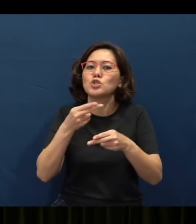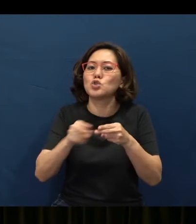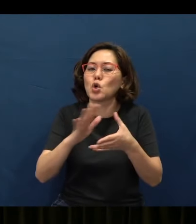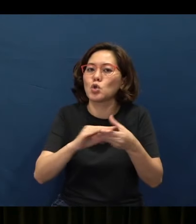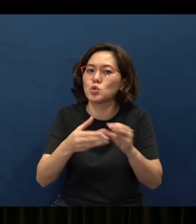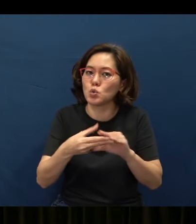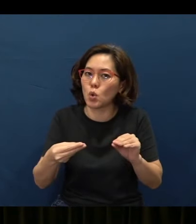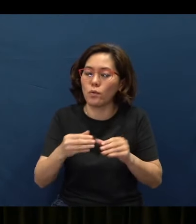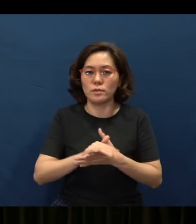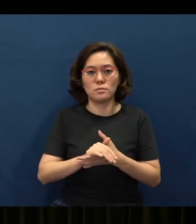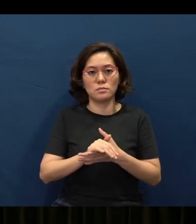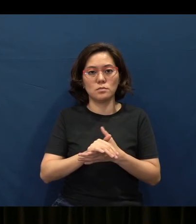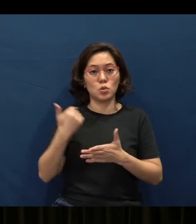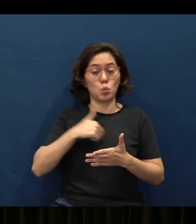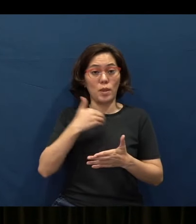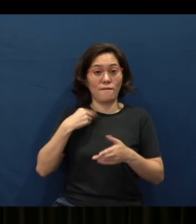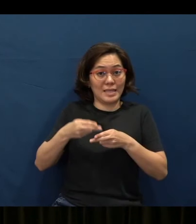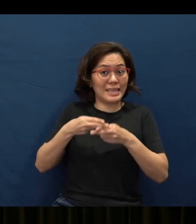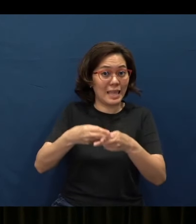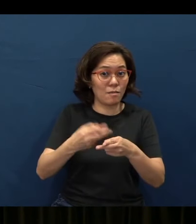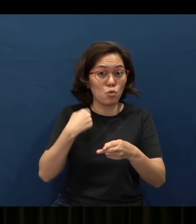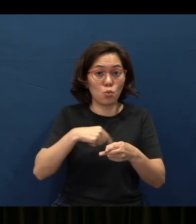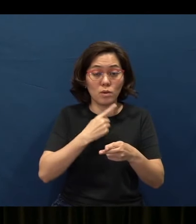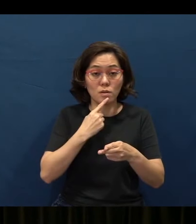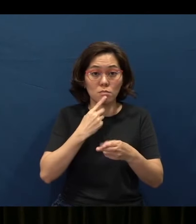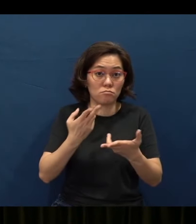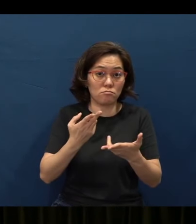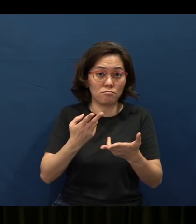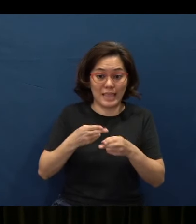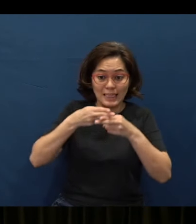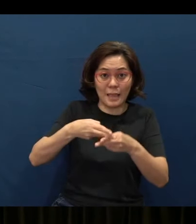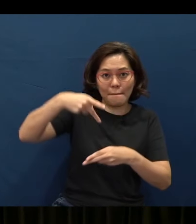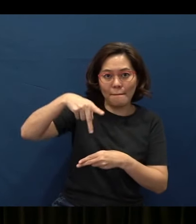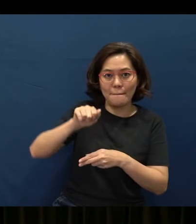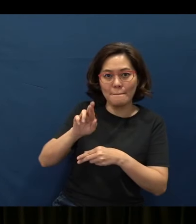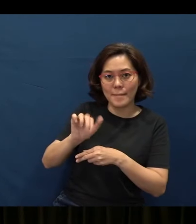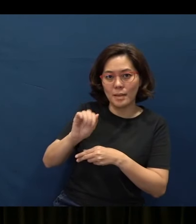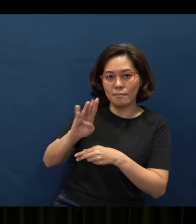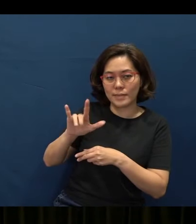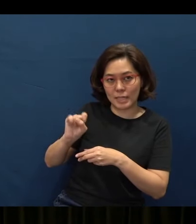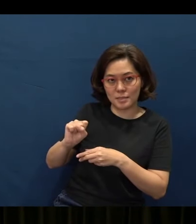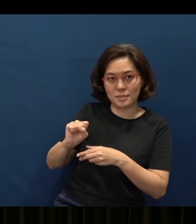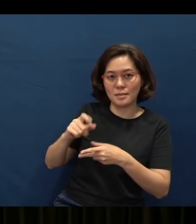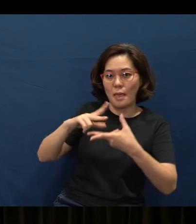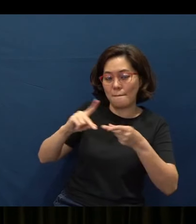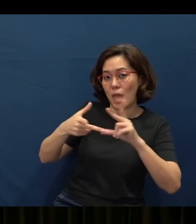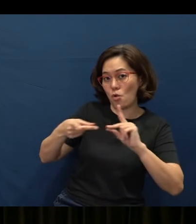In fact, we have a name for them - we call them ‘parables’. The parables are also a form of proverbs.